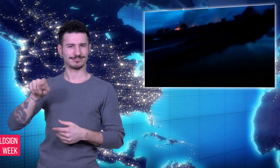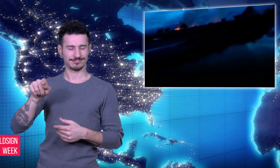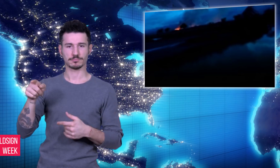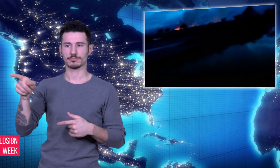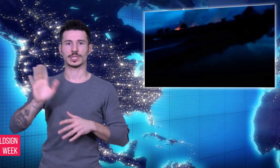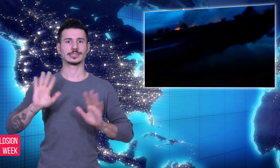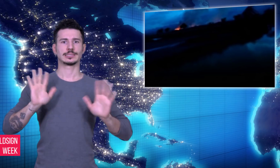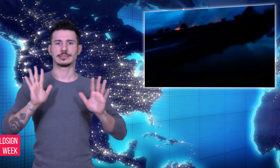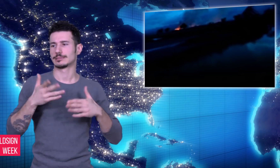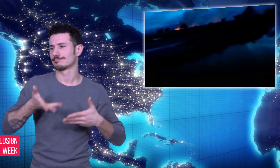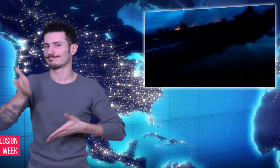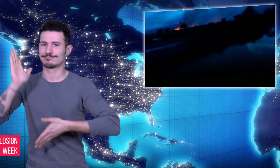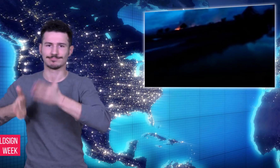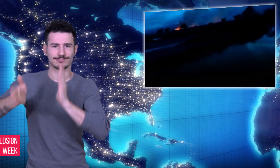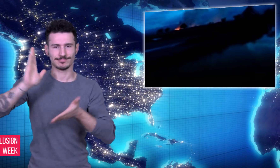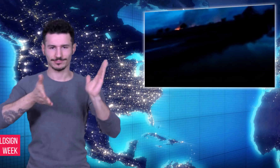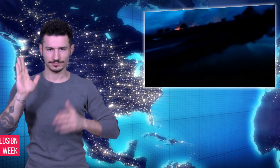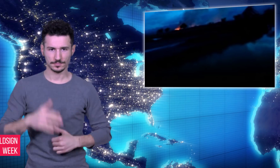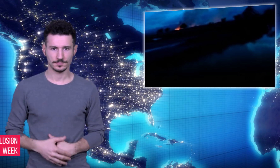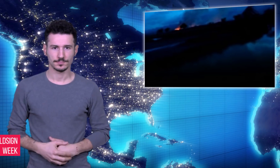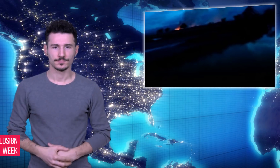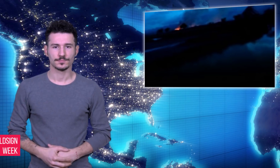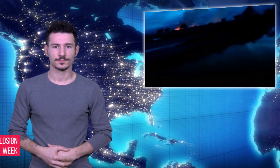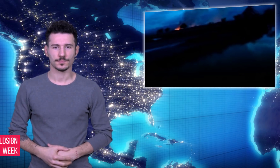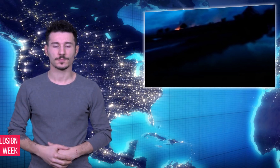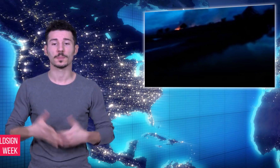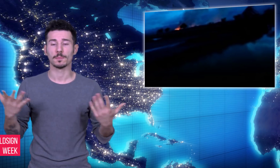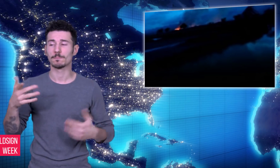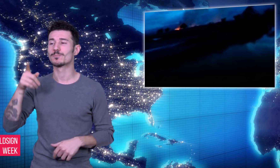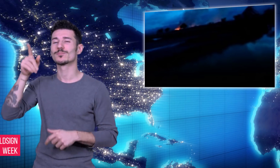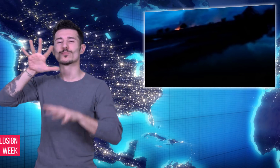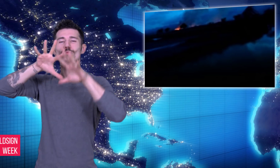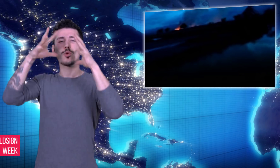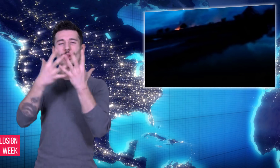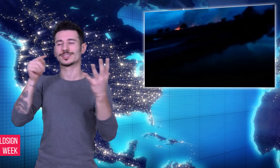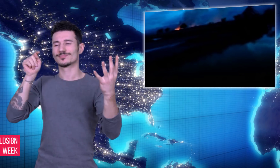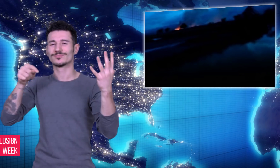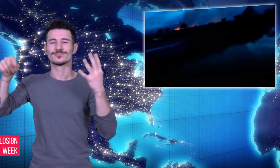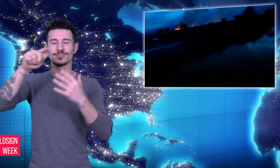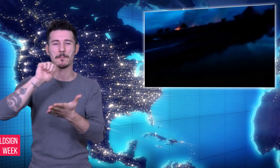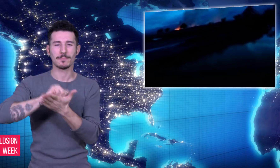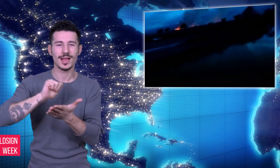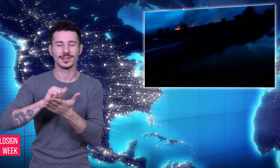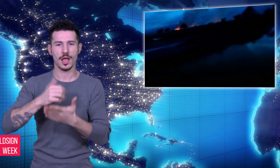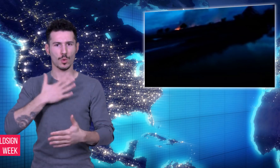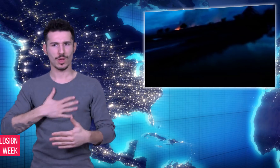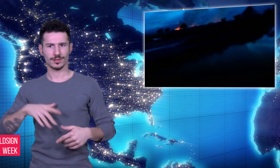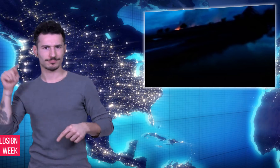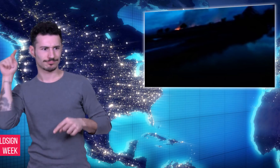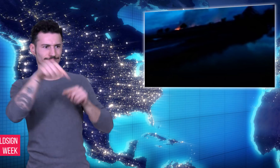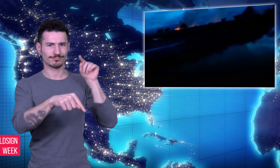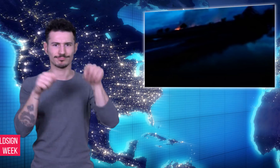of Rakhine, the government has prevented international media from entering, and